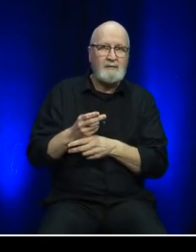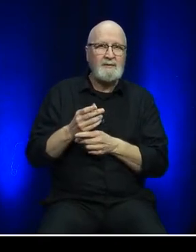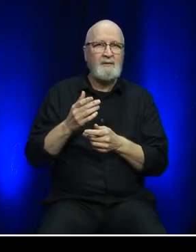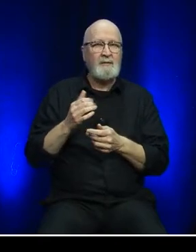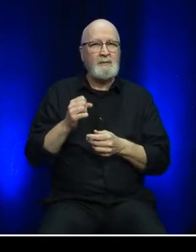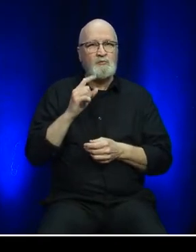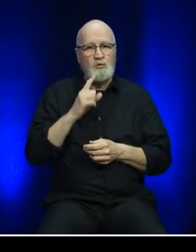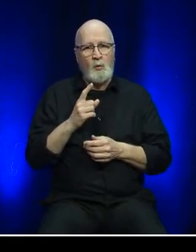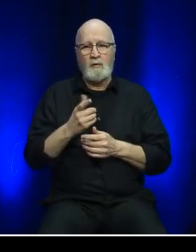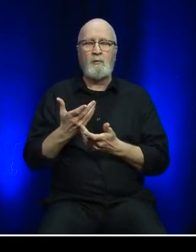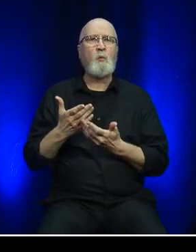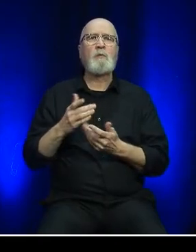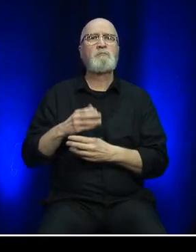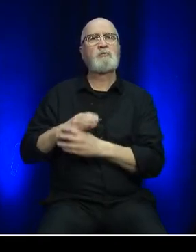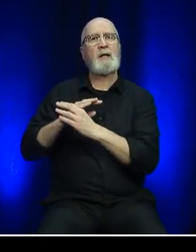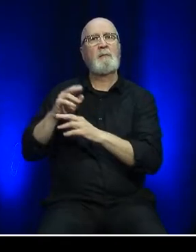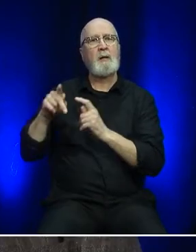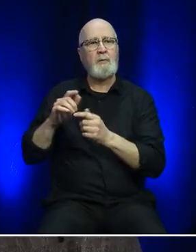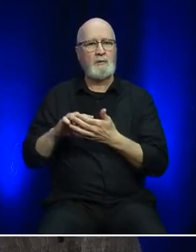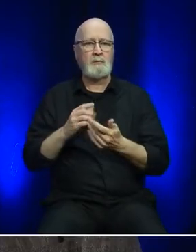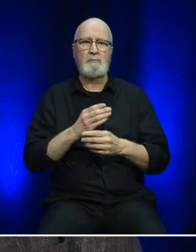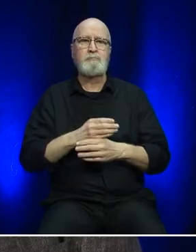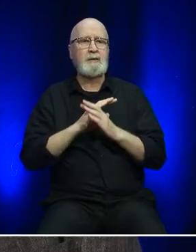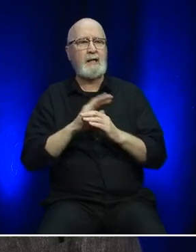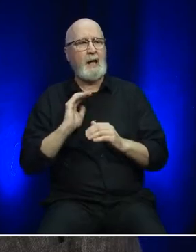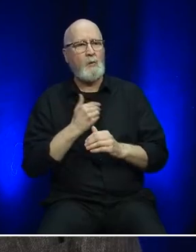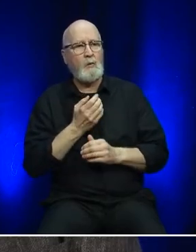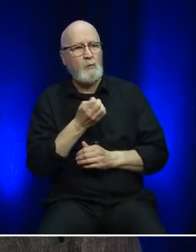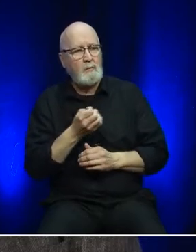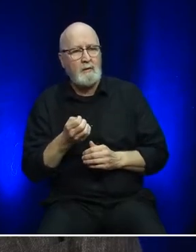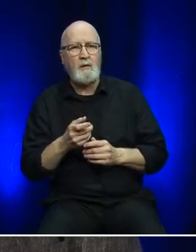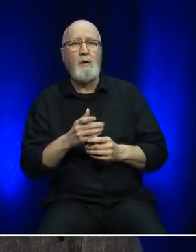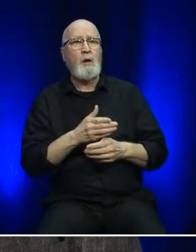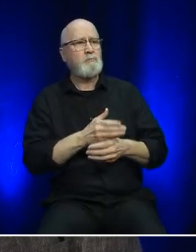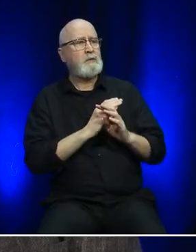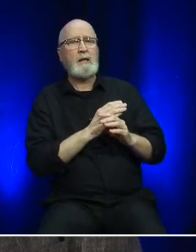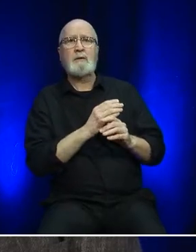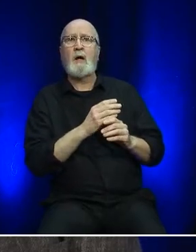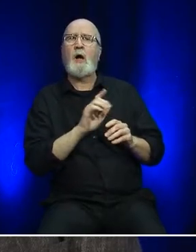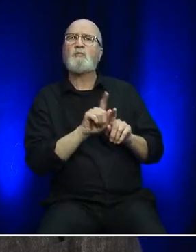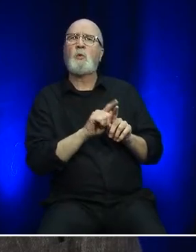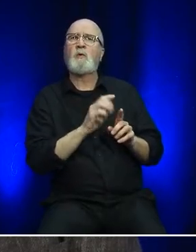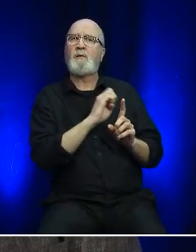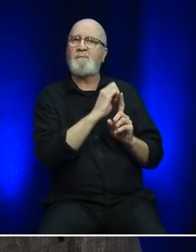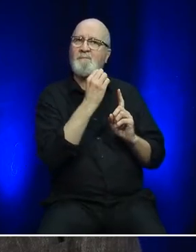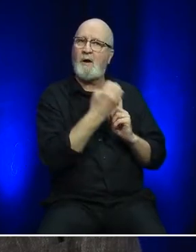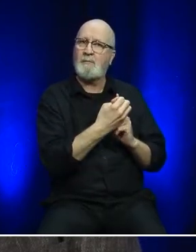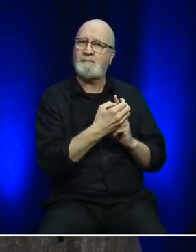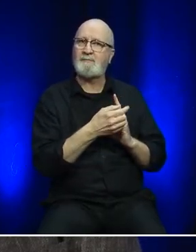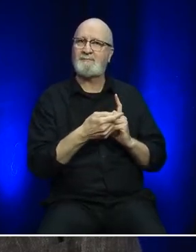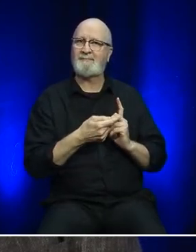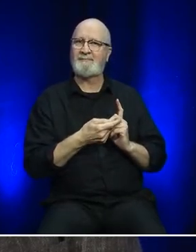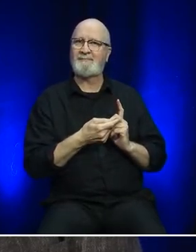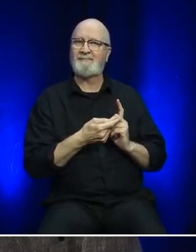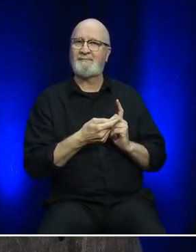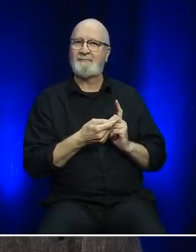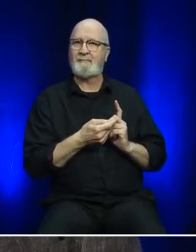designed to protect people, infrastructure and the community and ecosystem in which we live and work every single day.